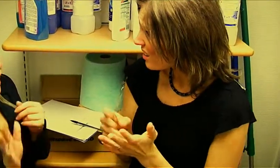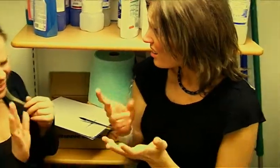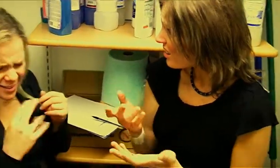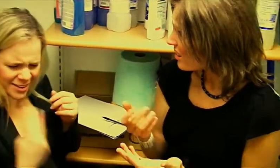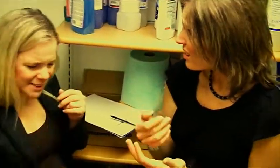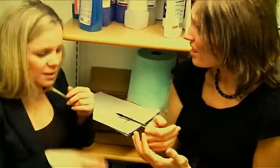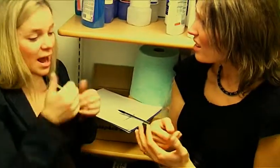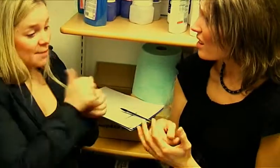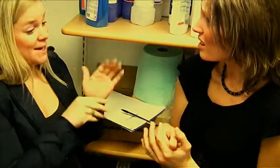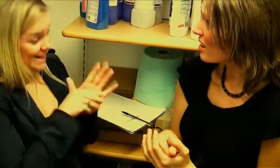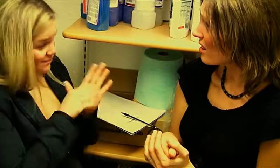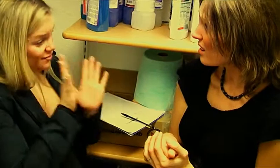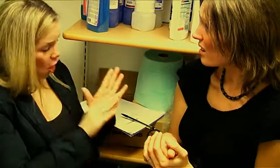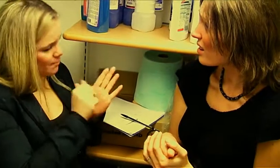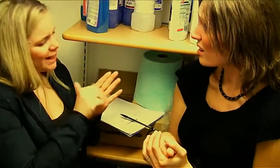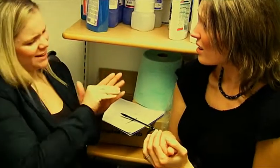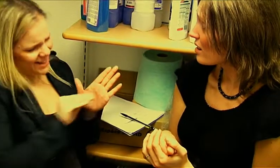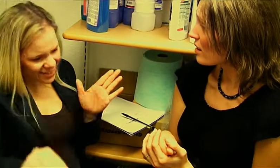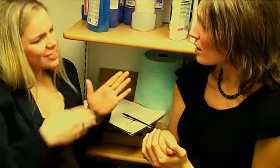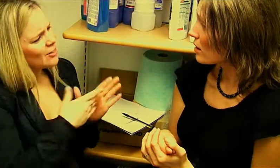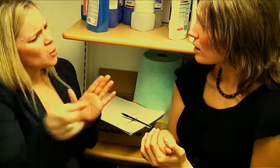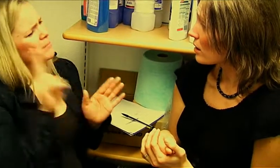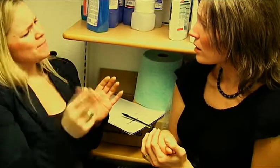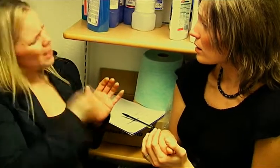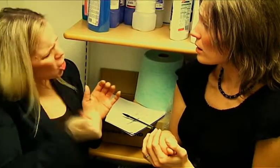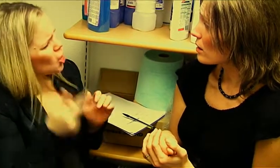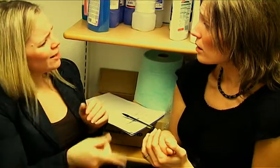No! The disability allowance should go to those who really need it.